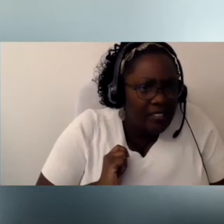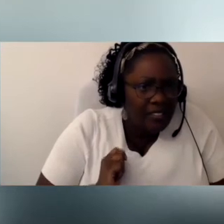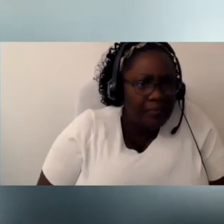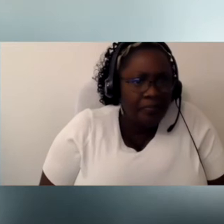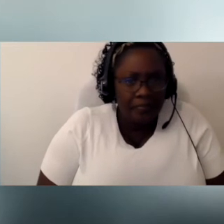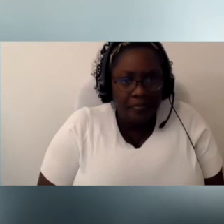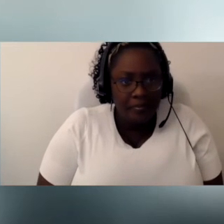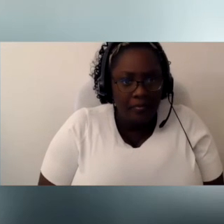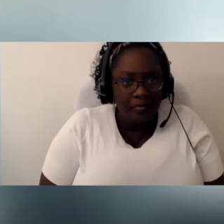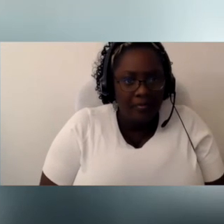slow here.